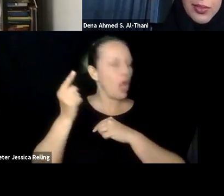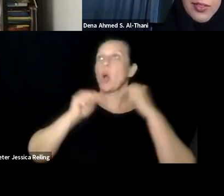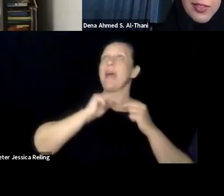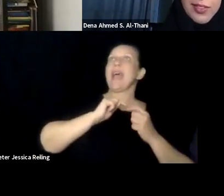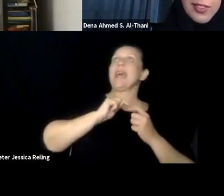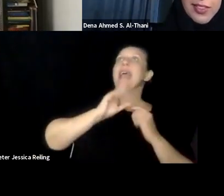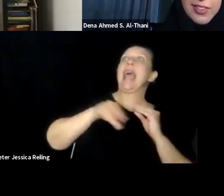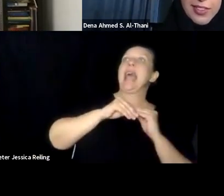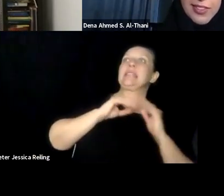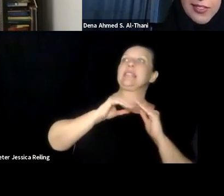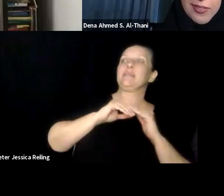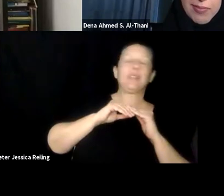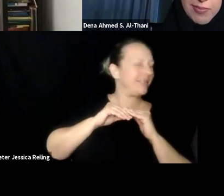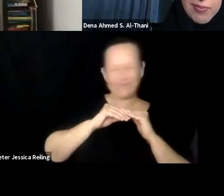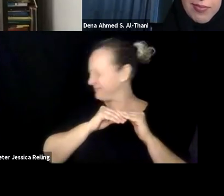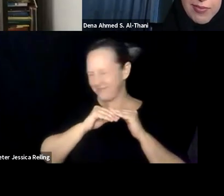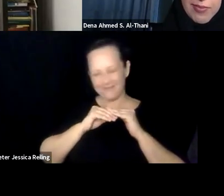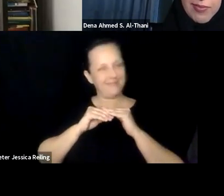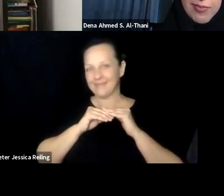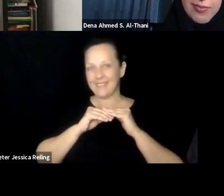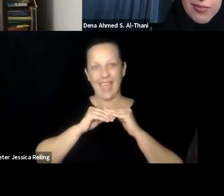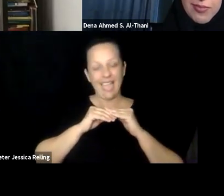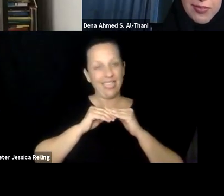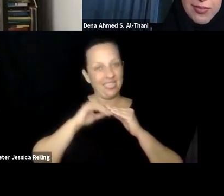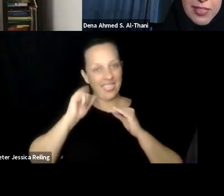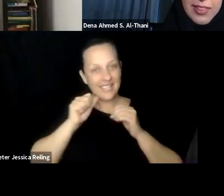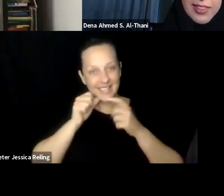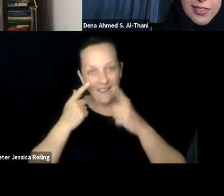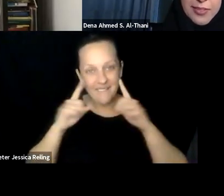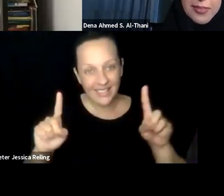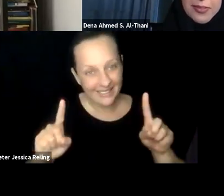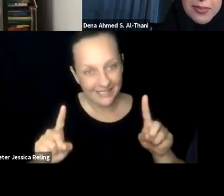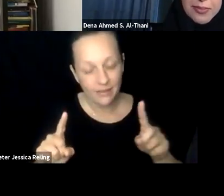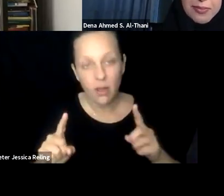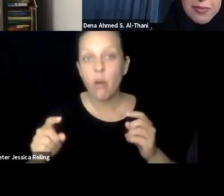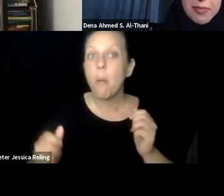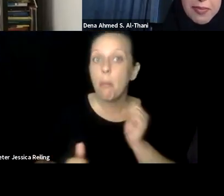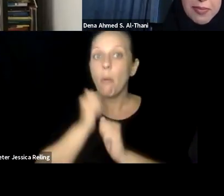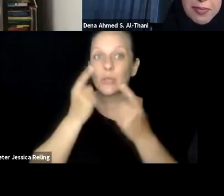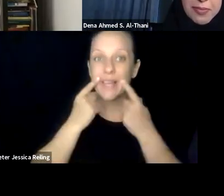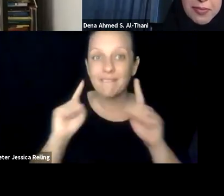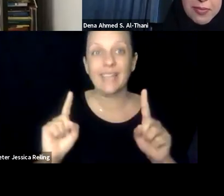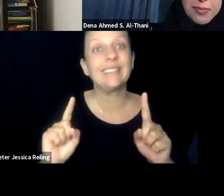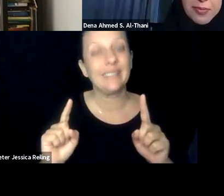and then students sometimes think of it in that way oh, you build something and then you go back anded a accessibility. Of course we know